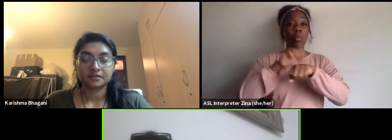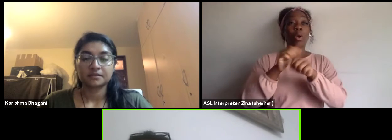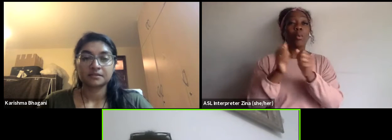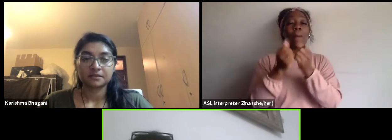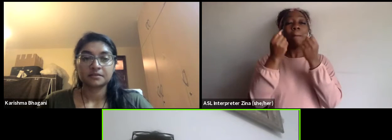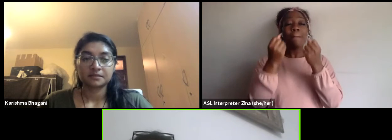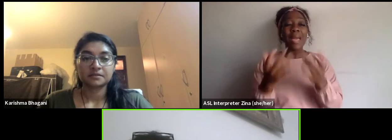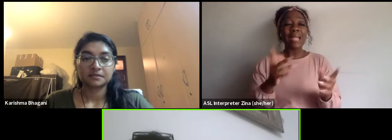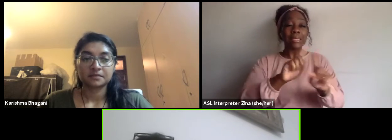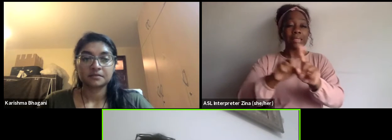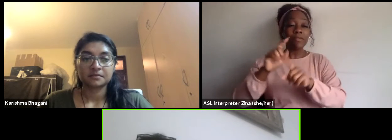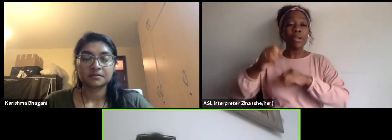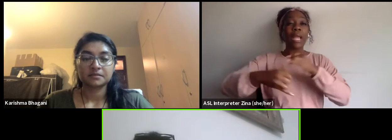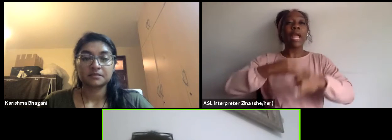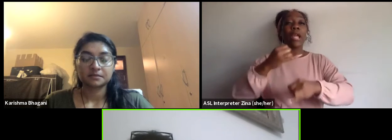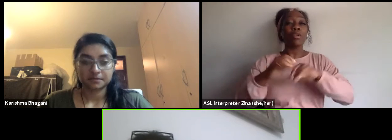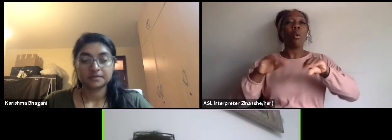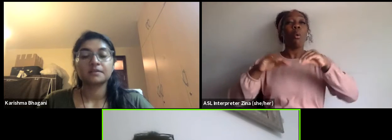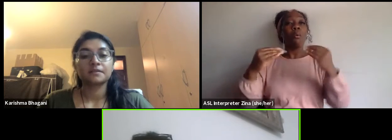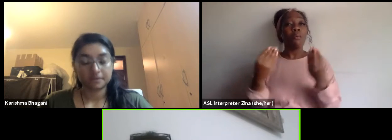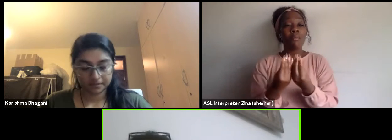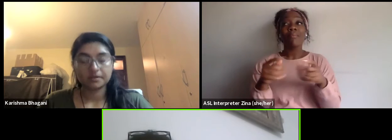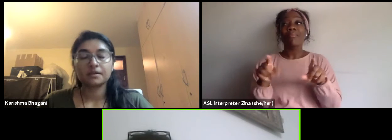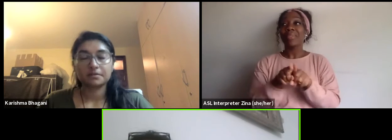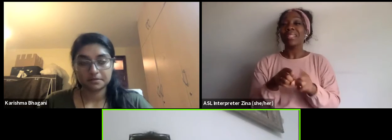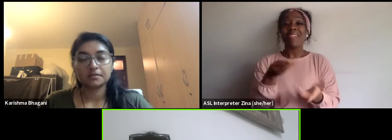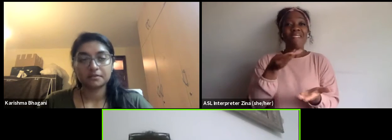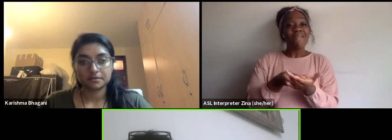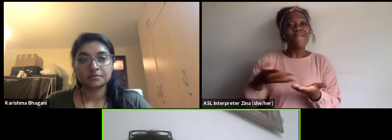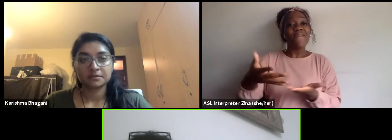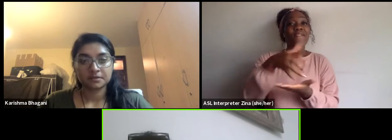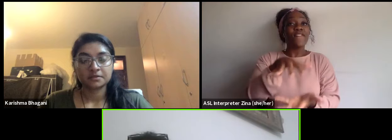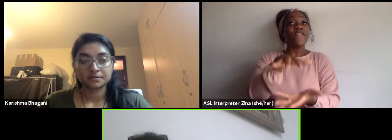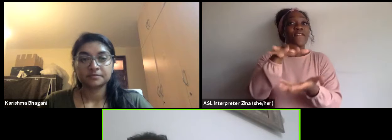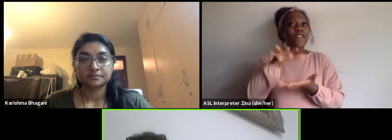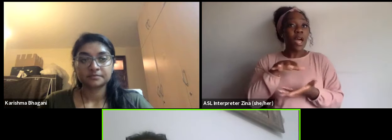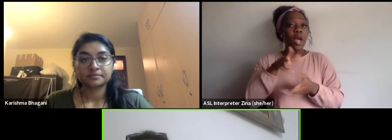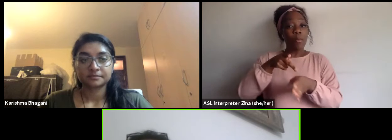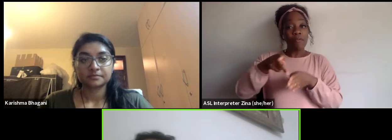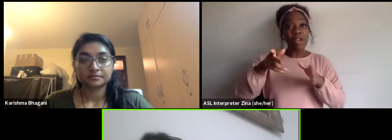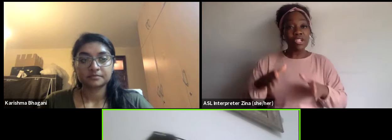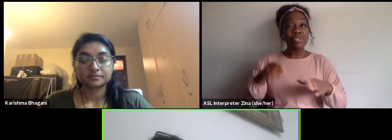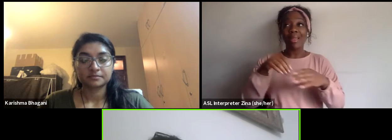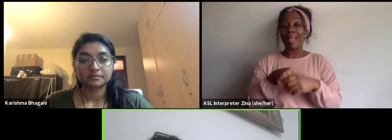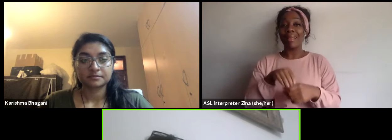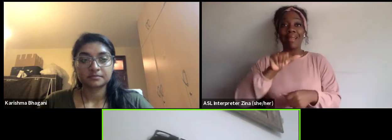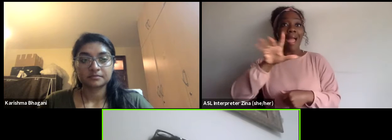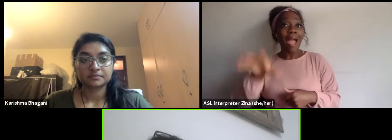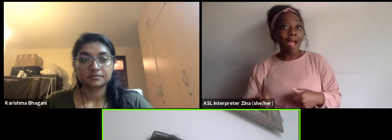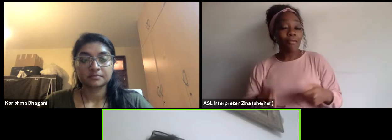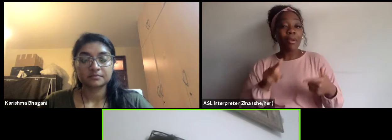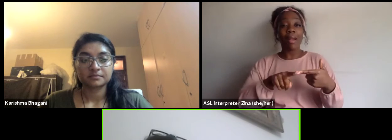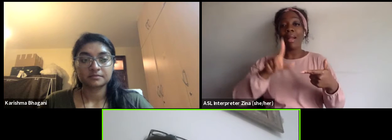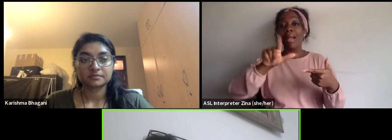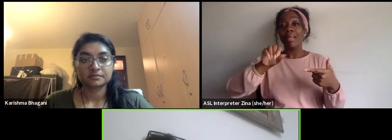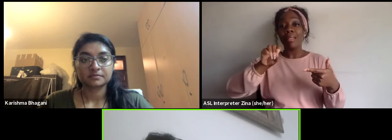in South Africa, in Laos, in Myanmar, in Niger. And then I said that's enough, I learned